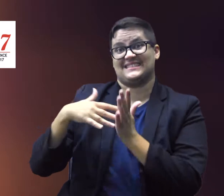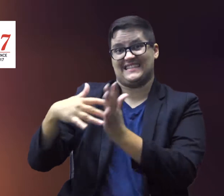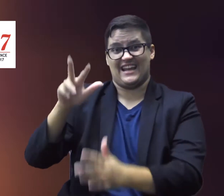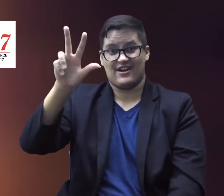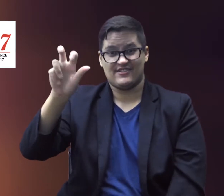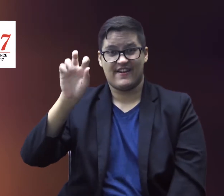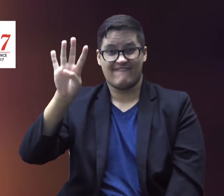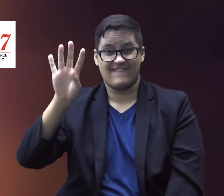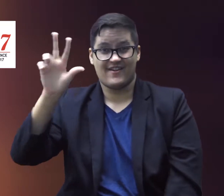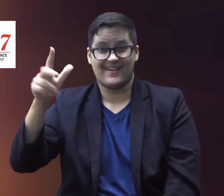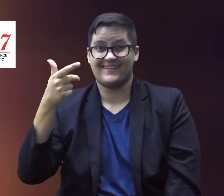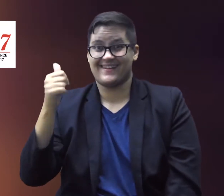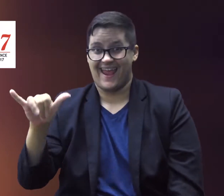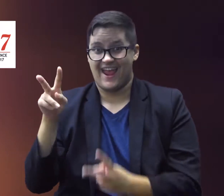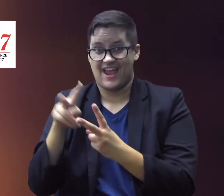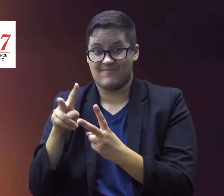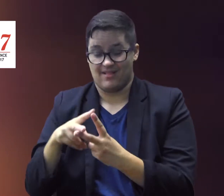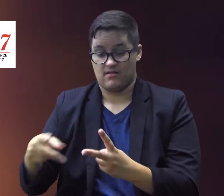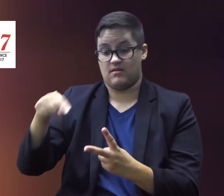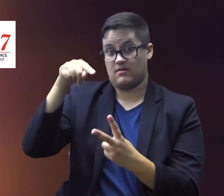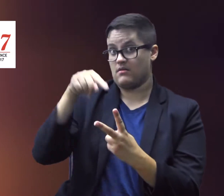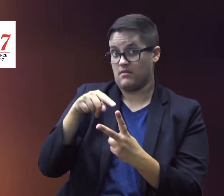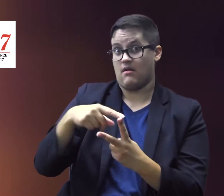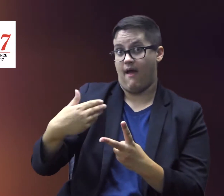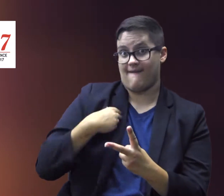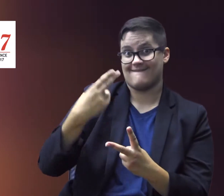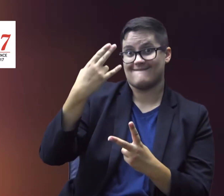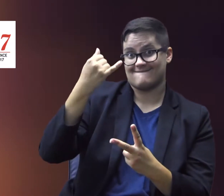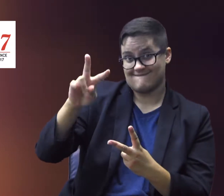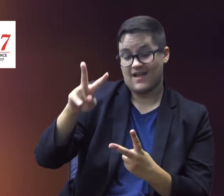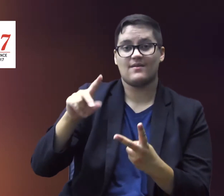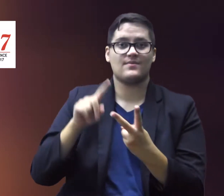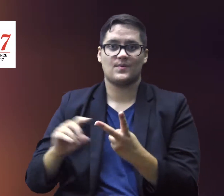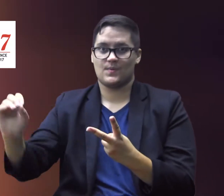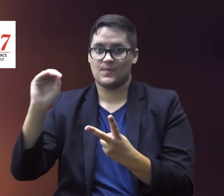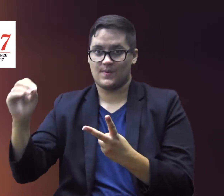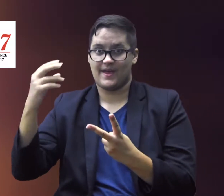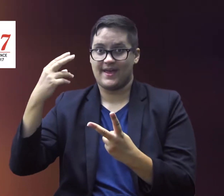A study of 343 gay couples, where one partner had HIV and the other did not,